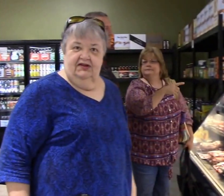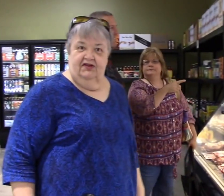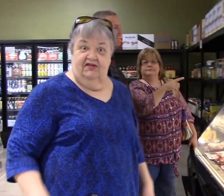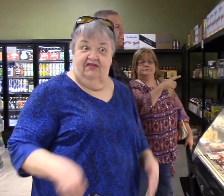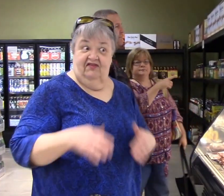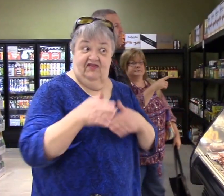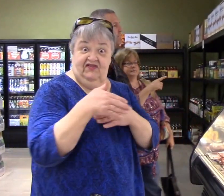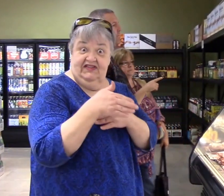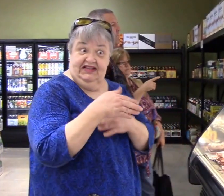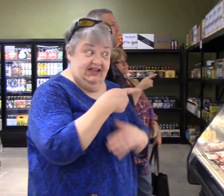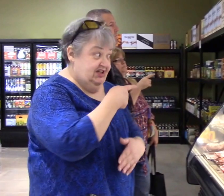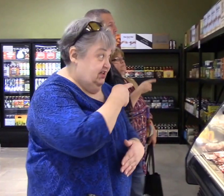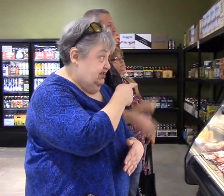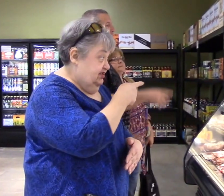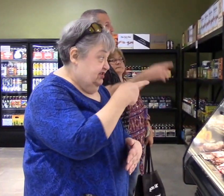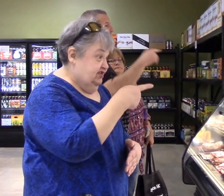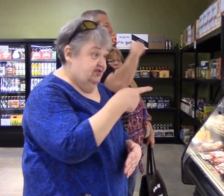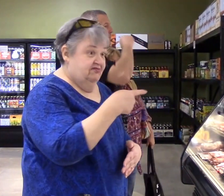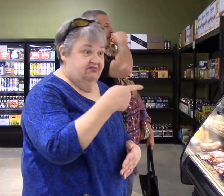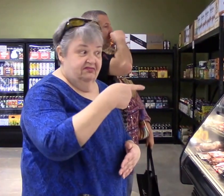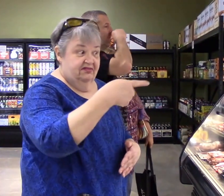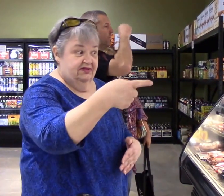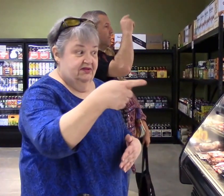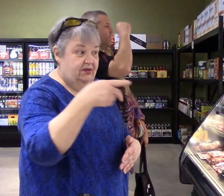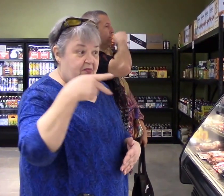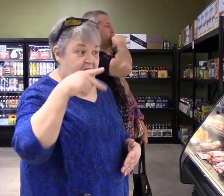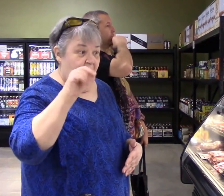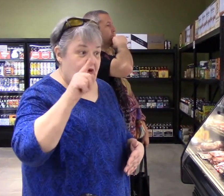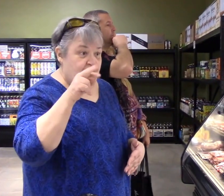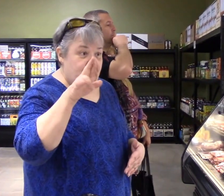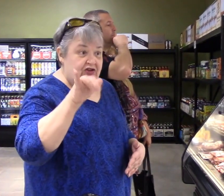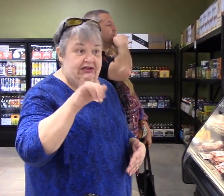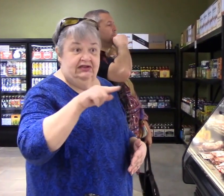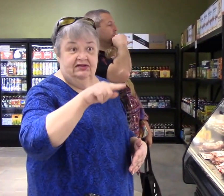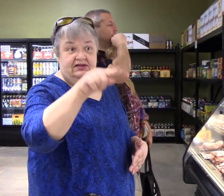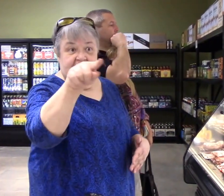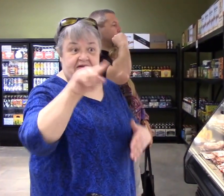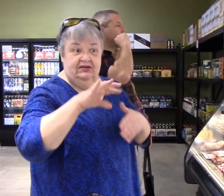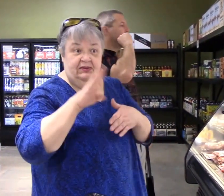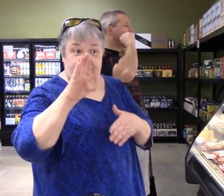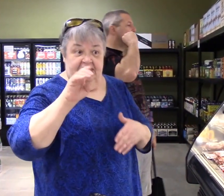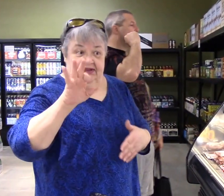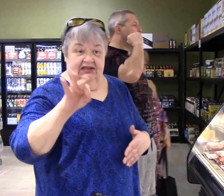There's fish over there, some poultry, and some beef -.all are from local farmers or organic.